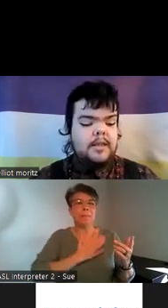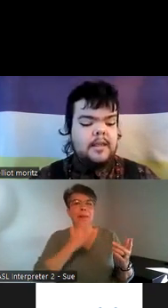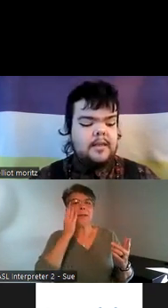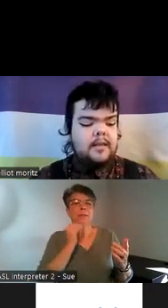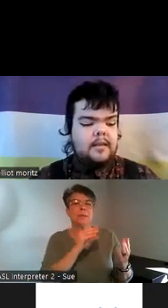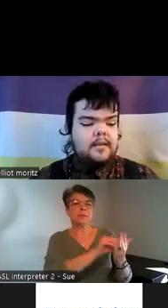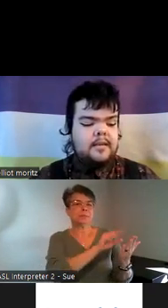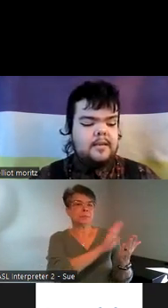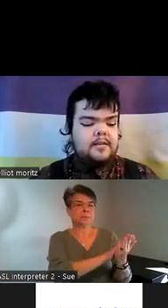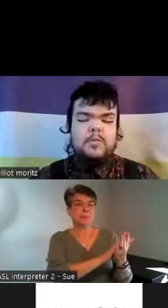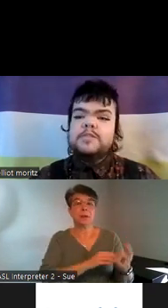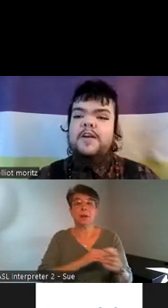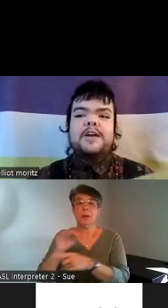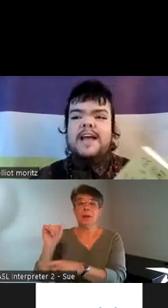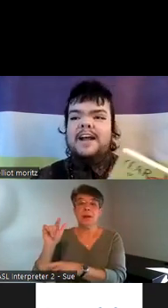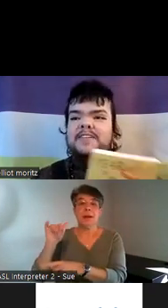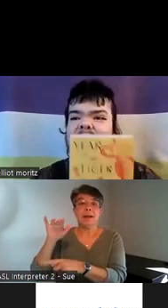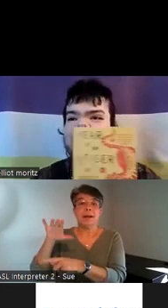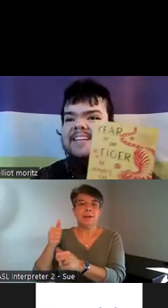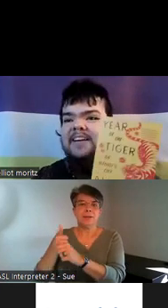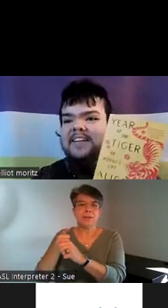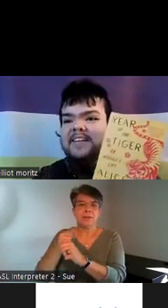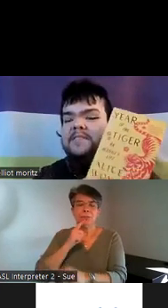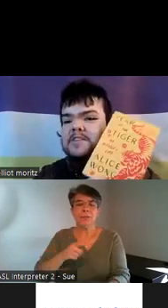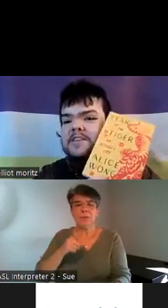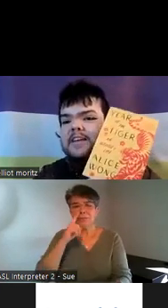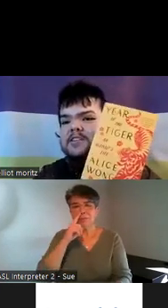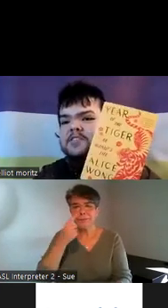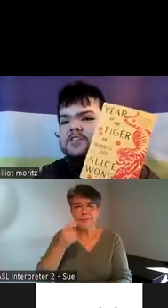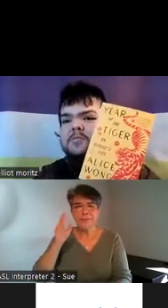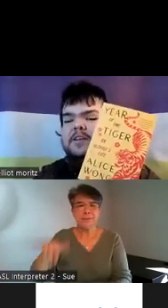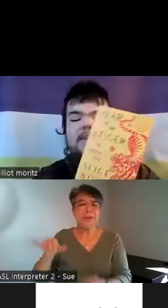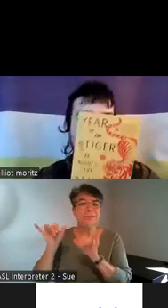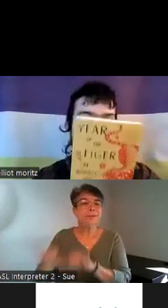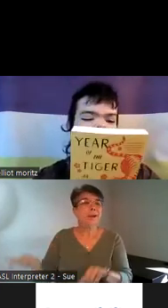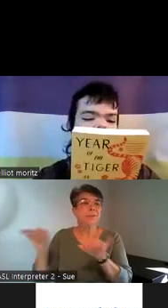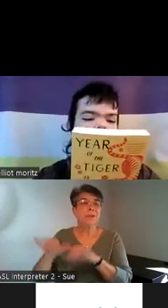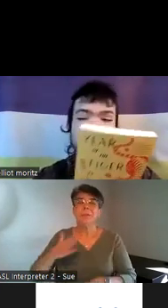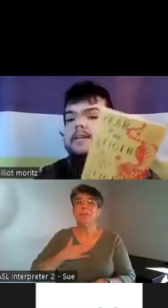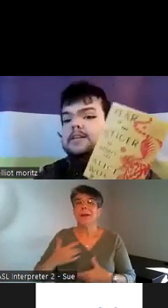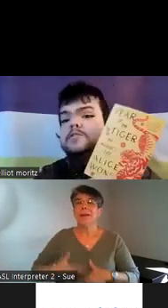really like was very tired of that narrative and she and she rethinks that in this book and it's